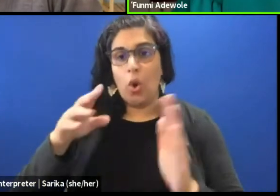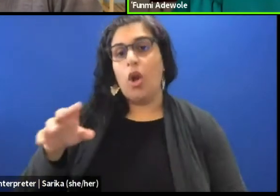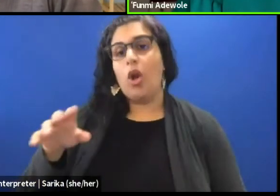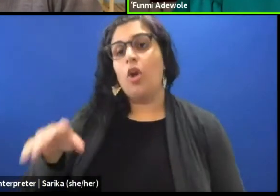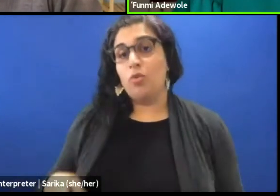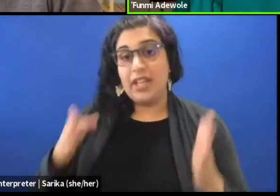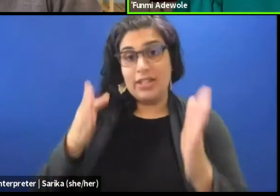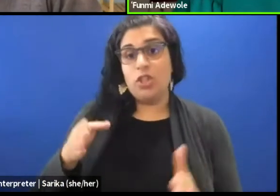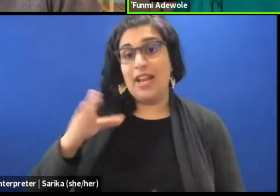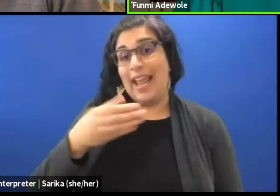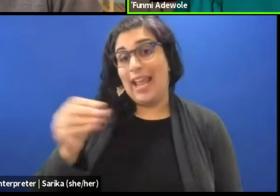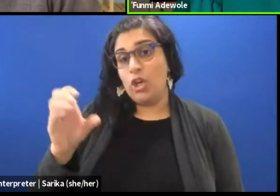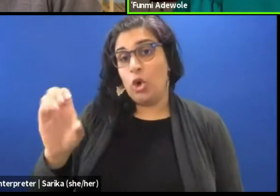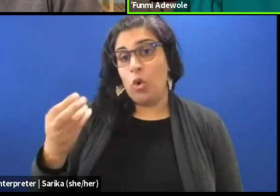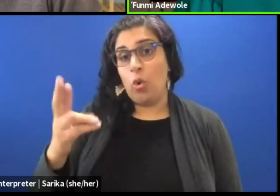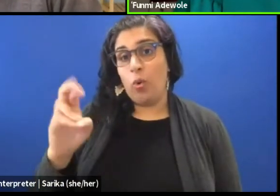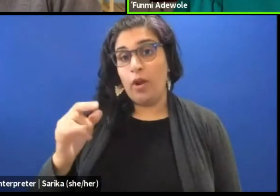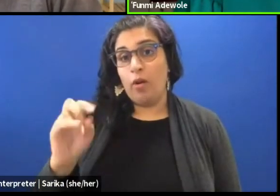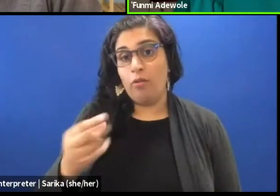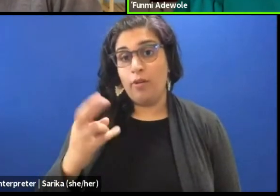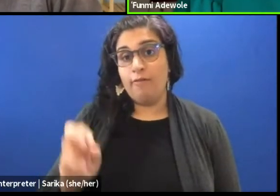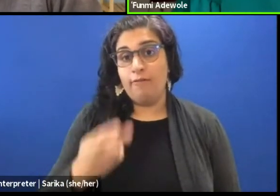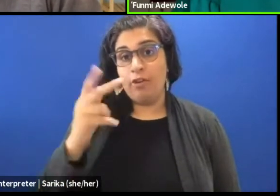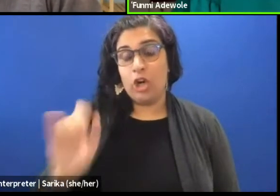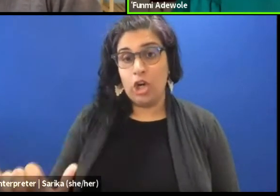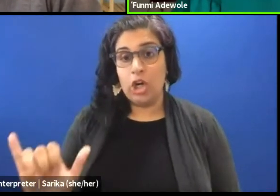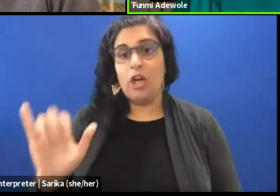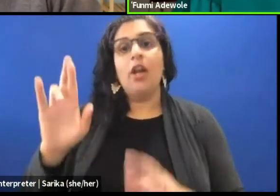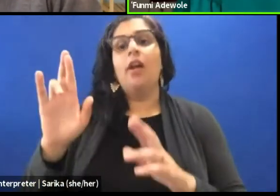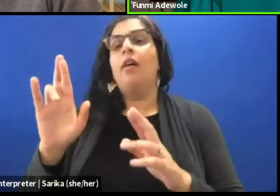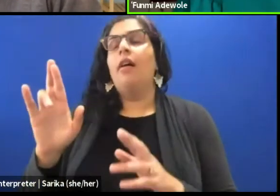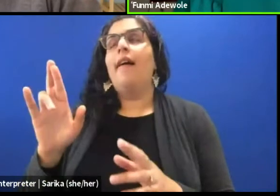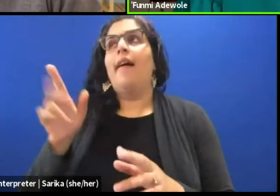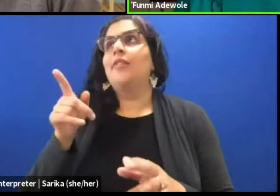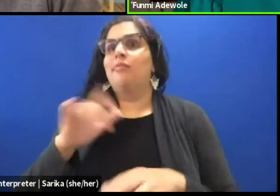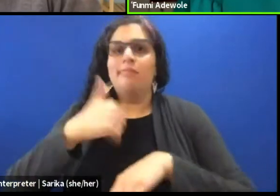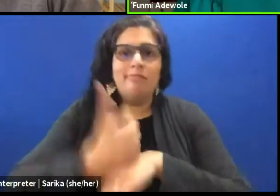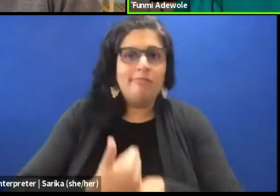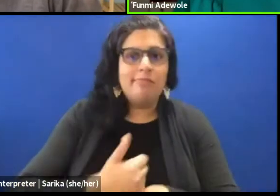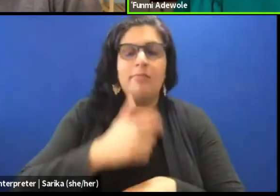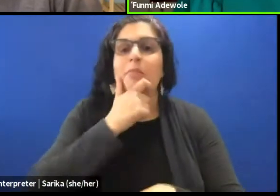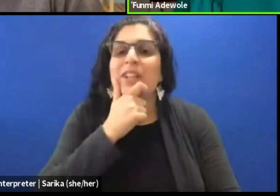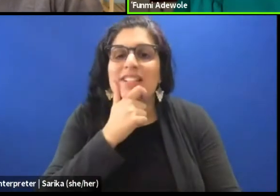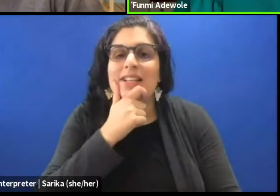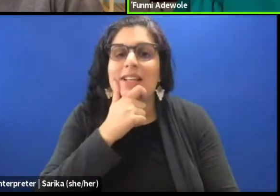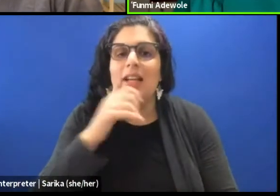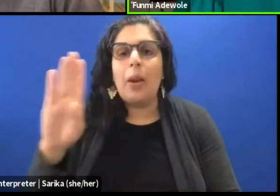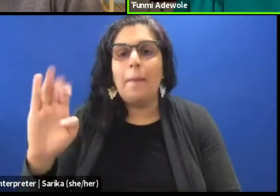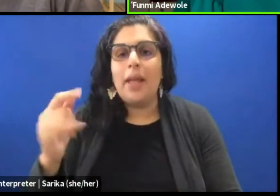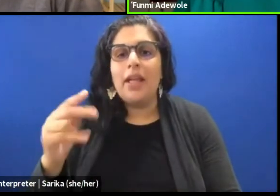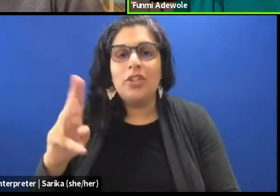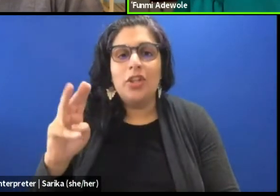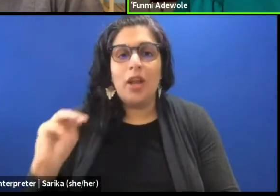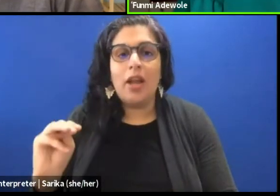and she is based in Britain, in Belgium and she is of Zimbabwean background.